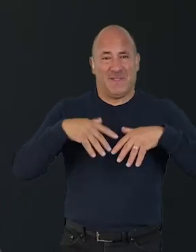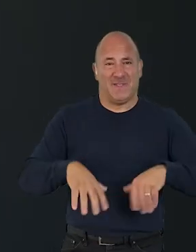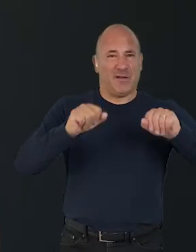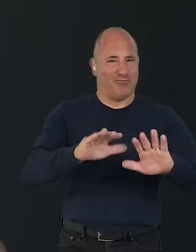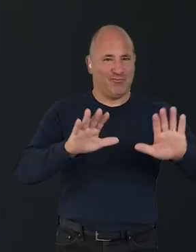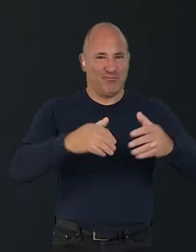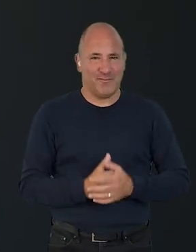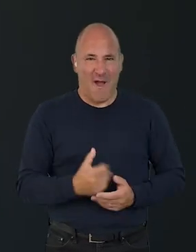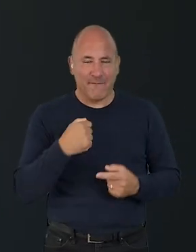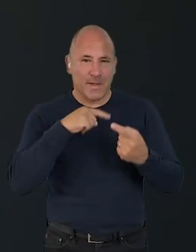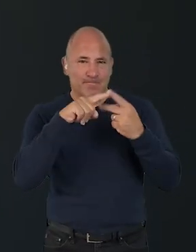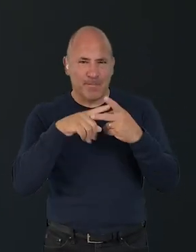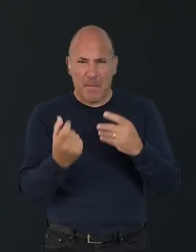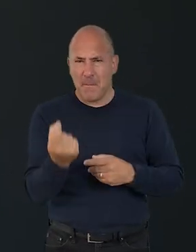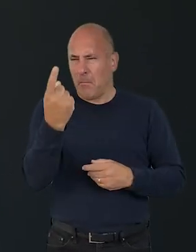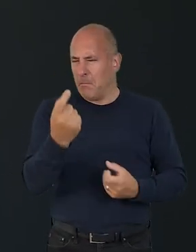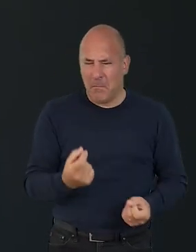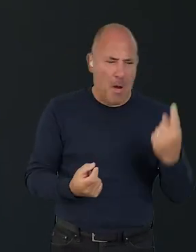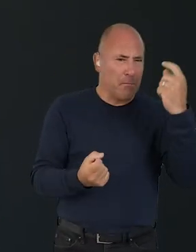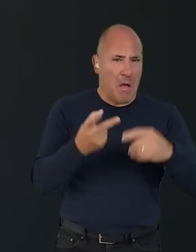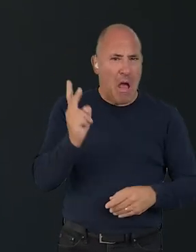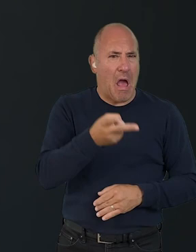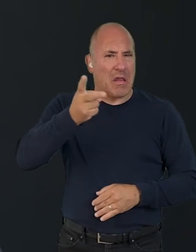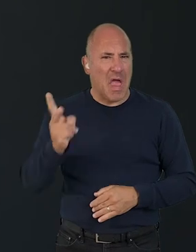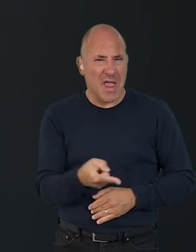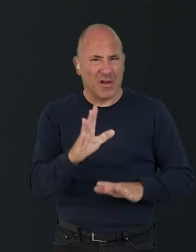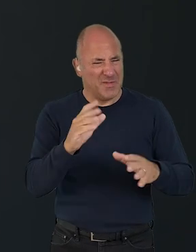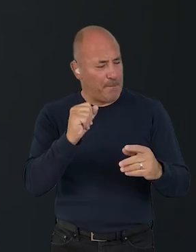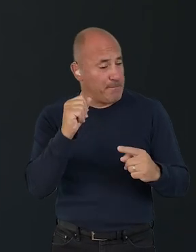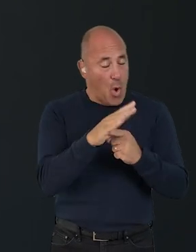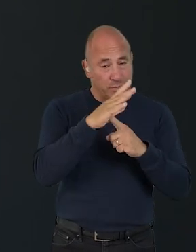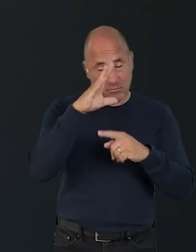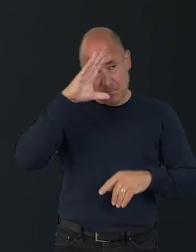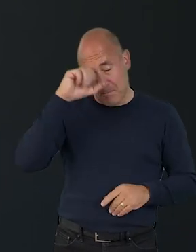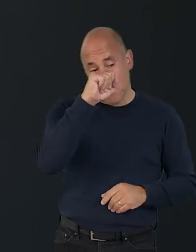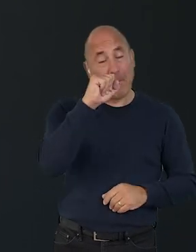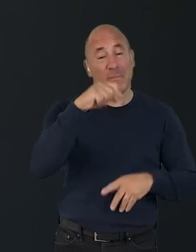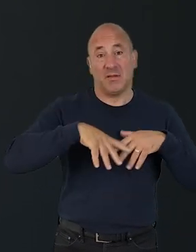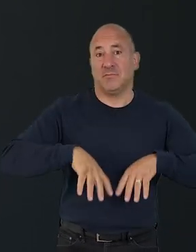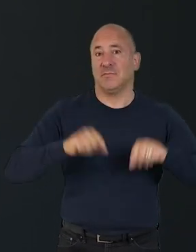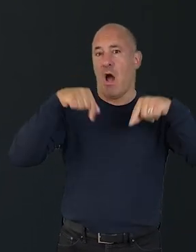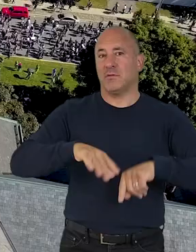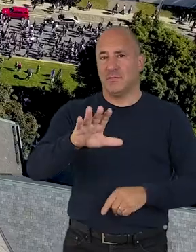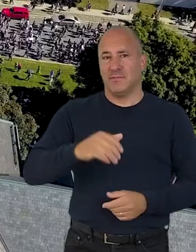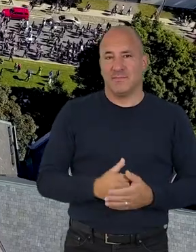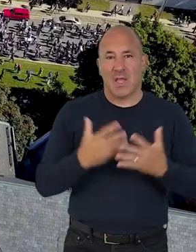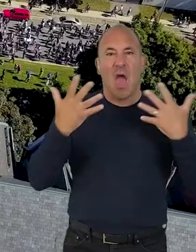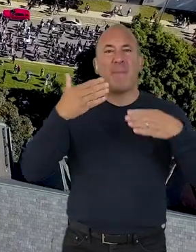Before we get started, there are a couple of things that have arisen time and time again, which I think are important to remember at the beginning of this journey.